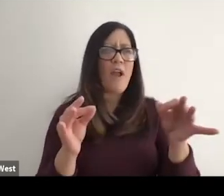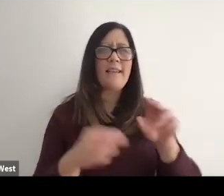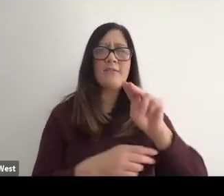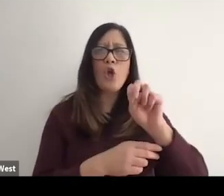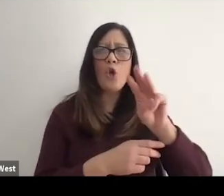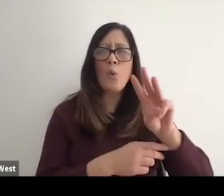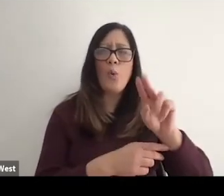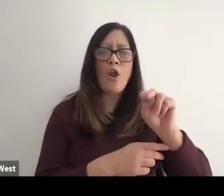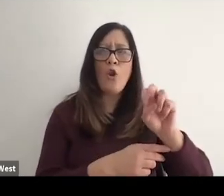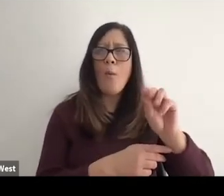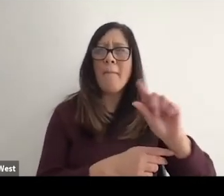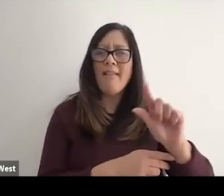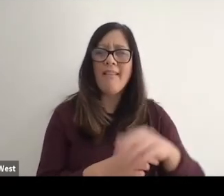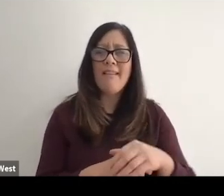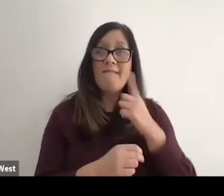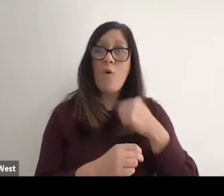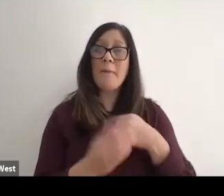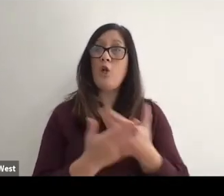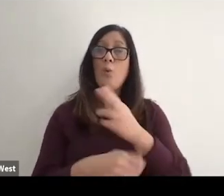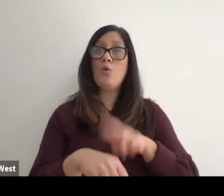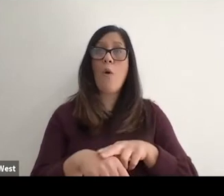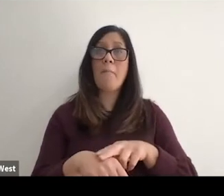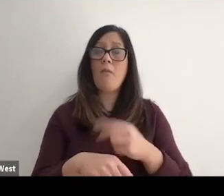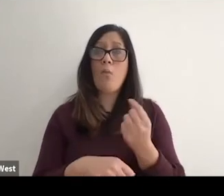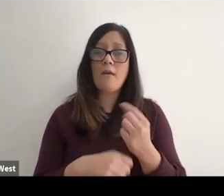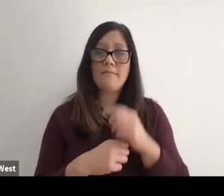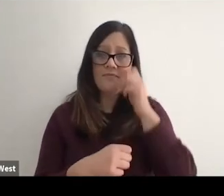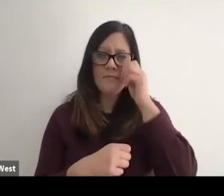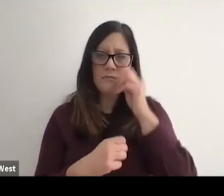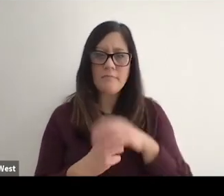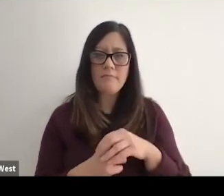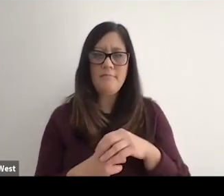the word or the phrase new normal. For me, the new normal was never.